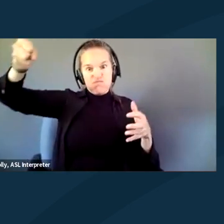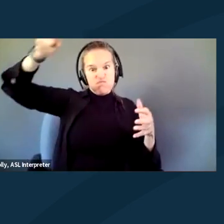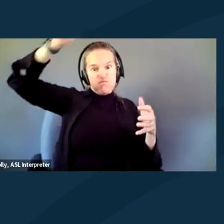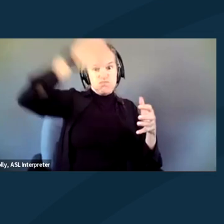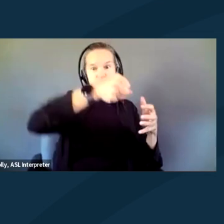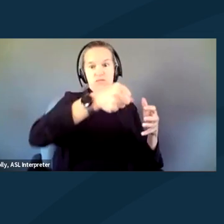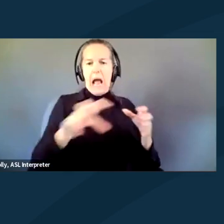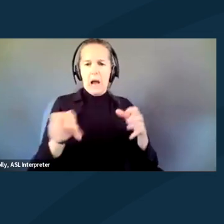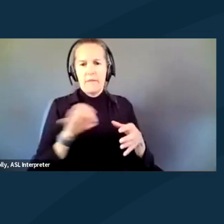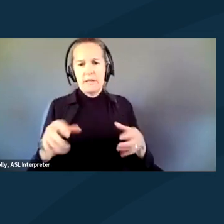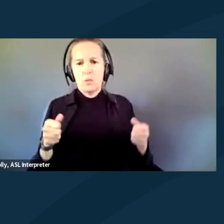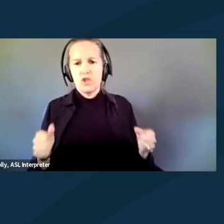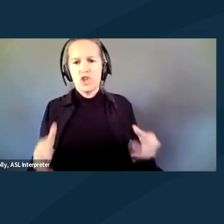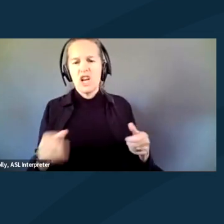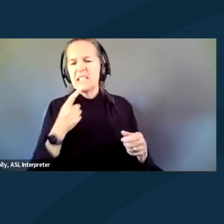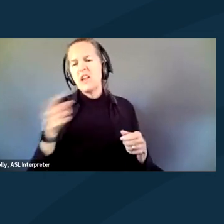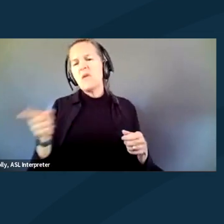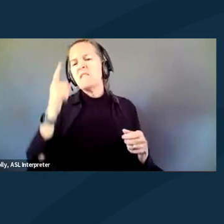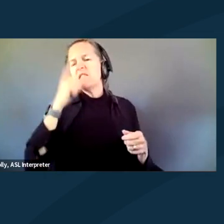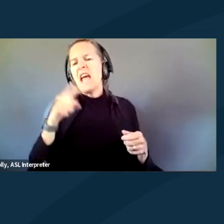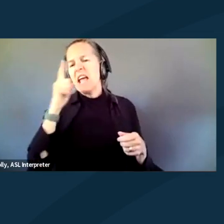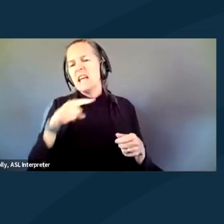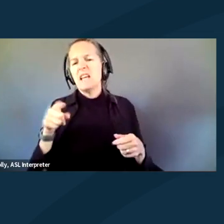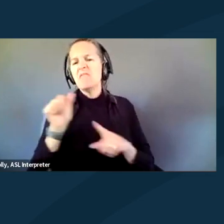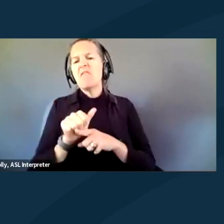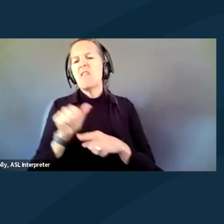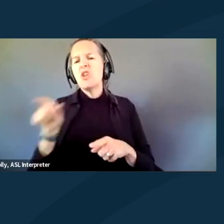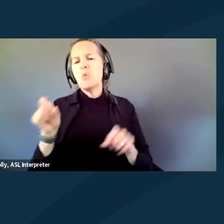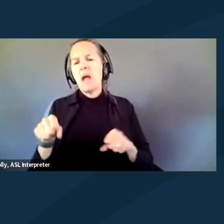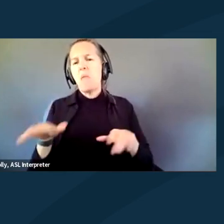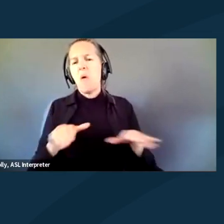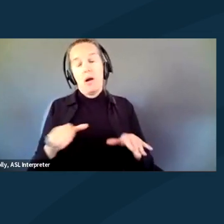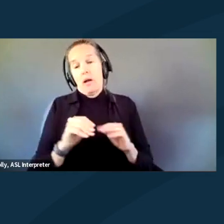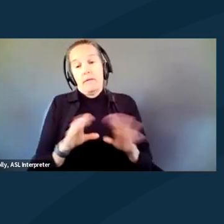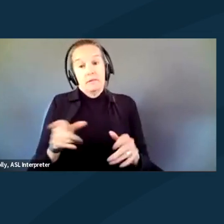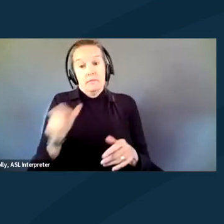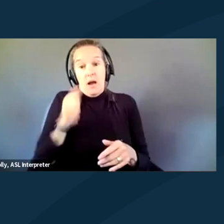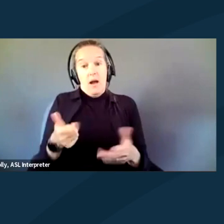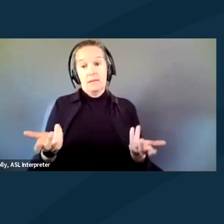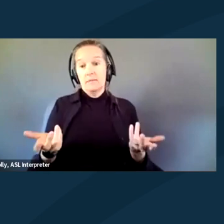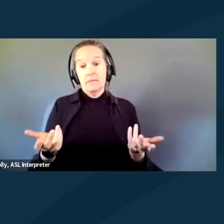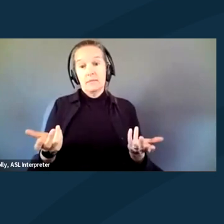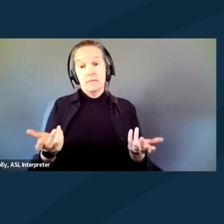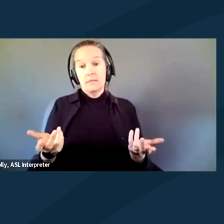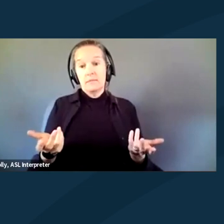They told him, "You're faking, you can walk." Obviously, he could not. And that's another thing too.